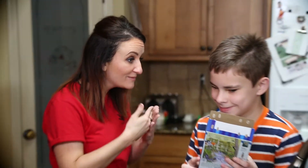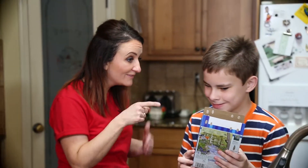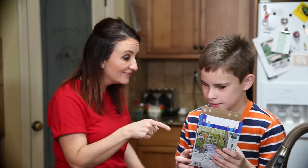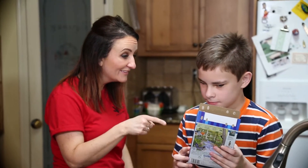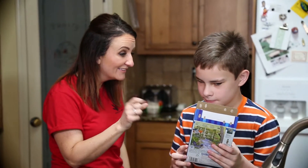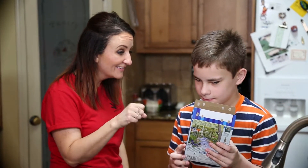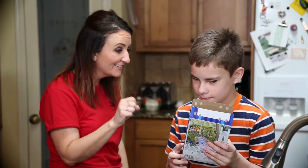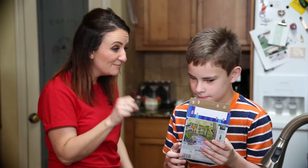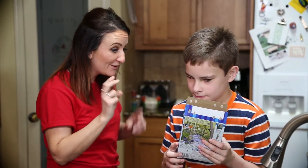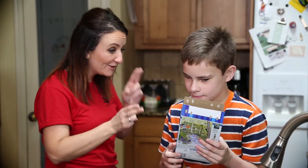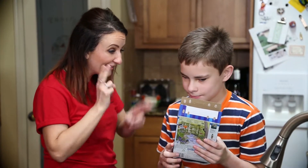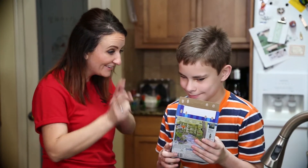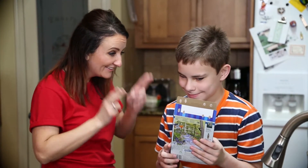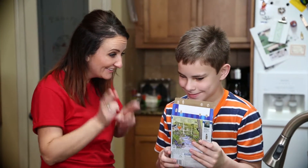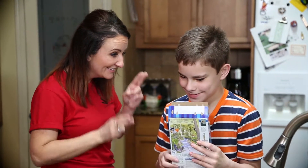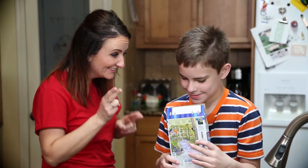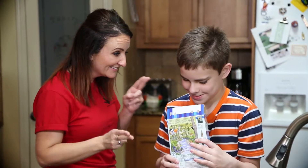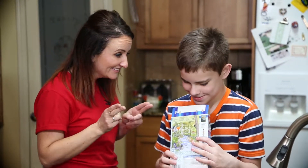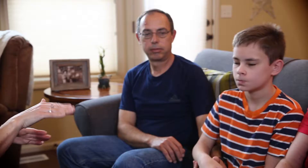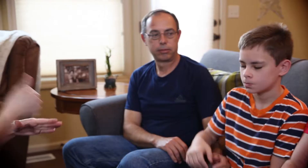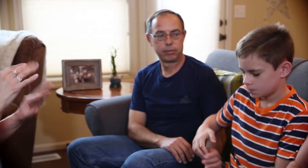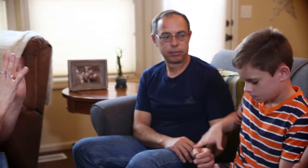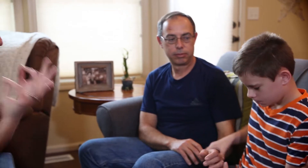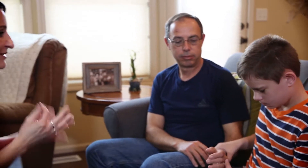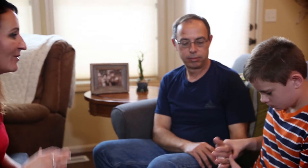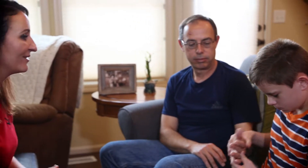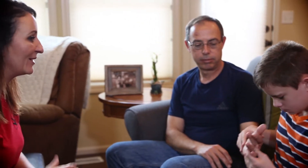impact on me and my desire to share that with other families as well.